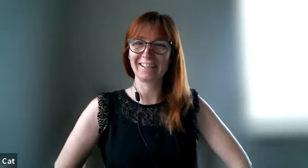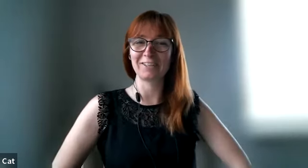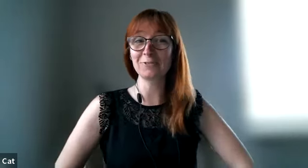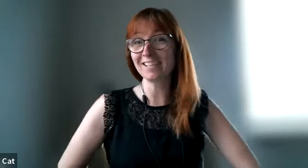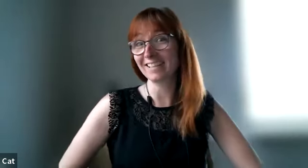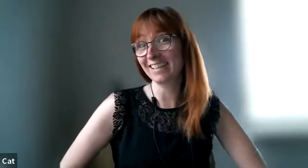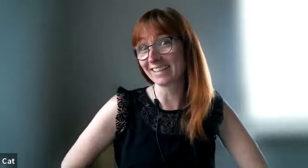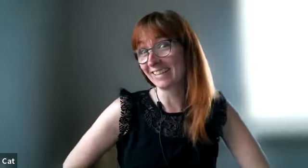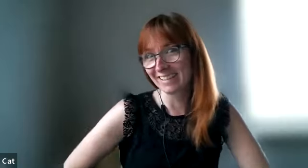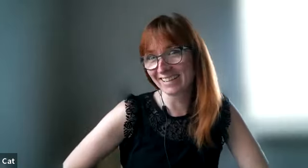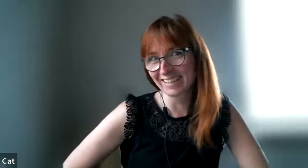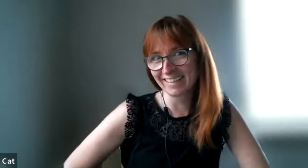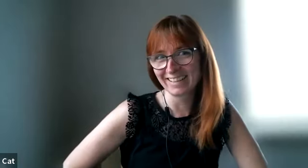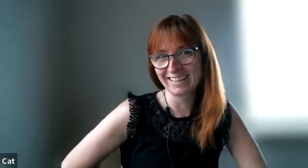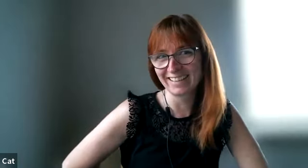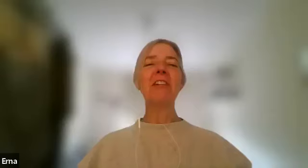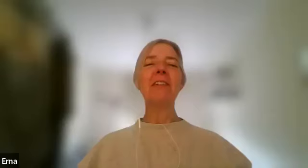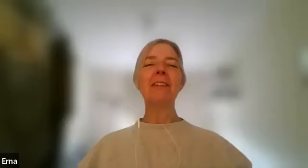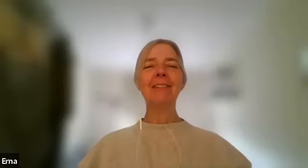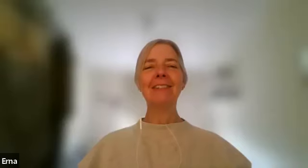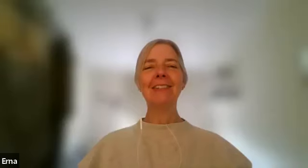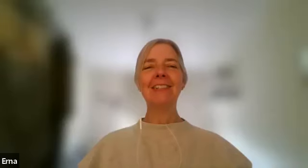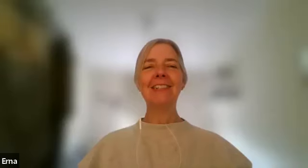can you say it again voluntary oh you're good